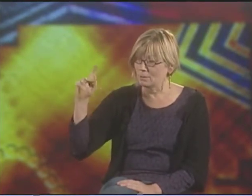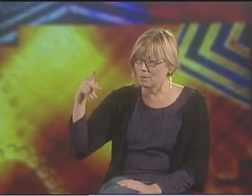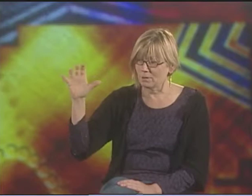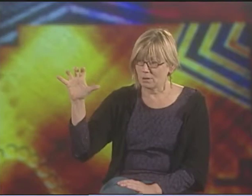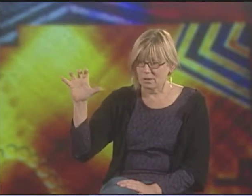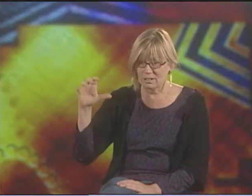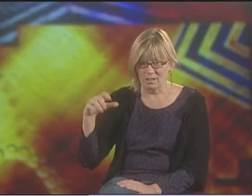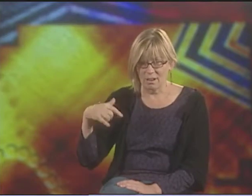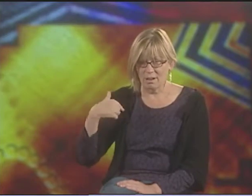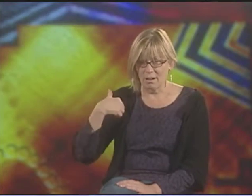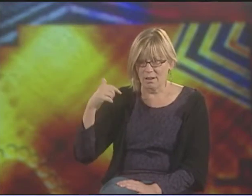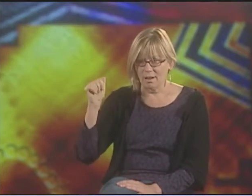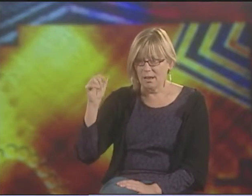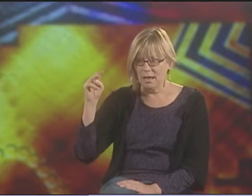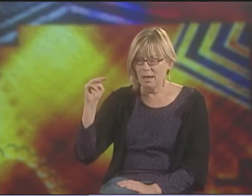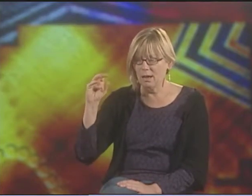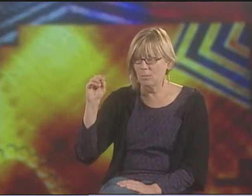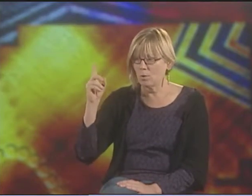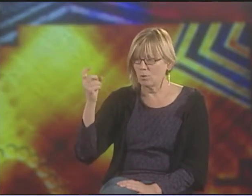SO KENNY LERNER AND PETER COOK...